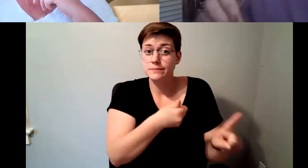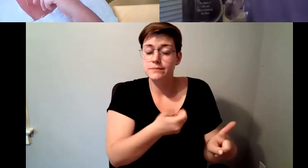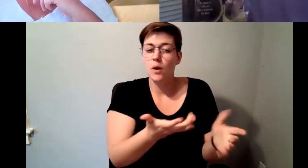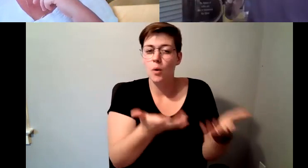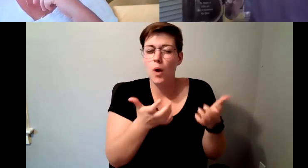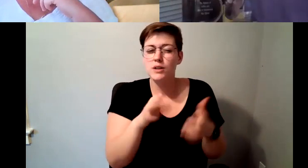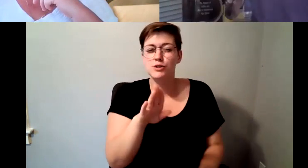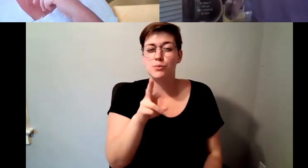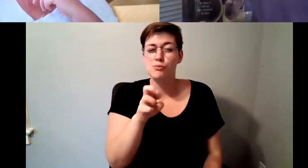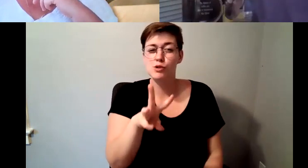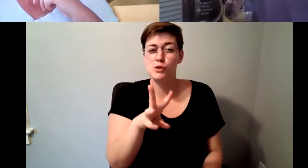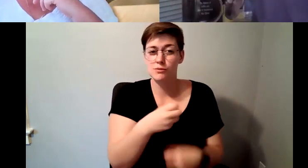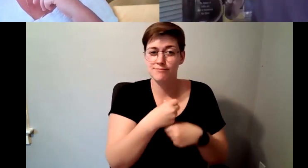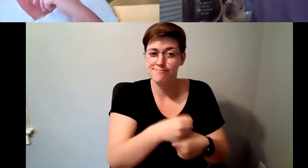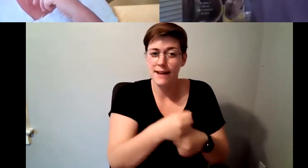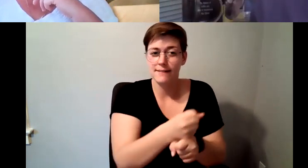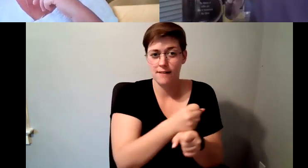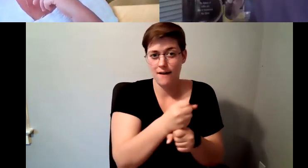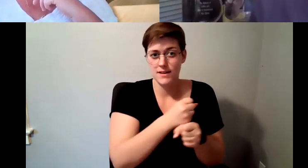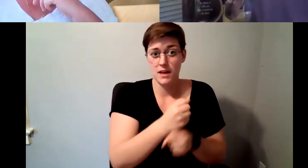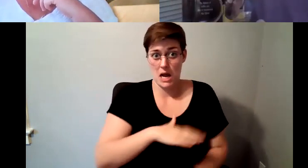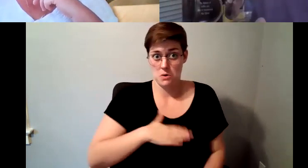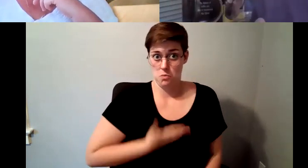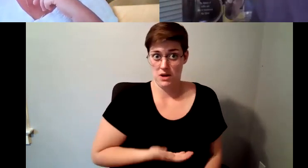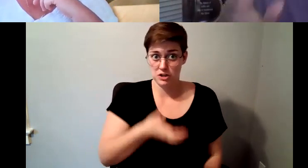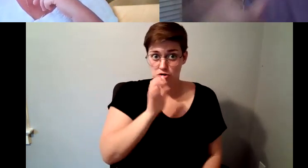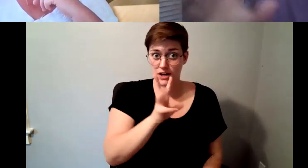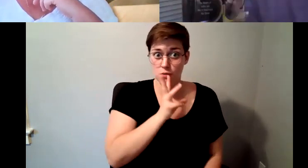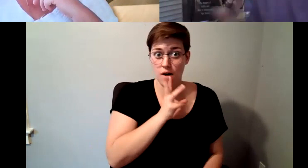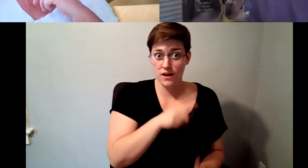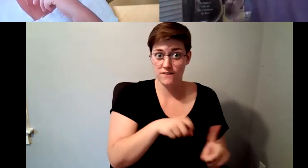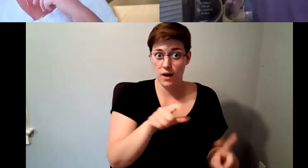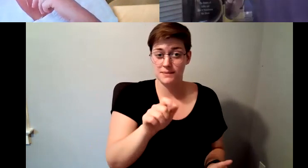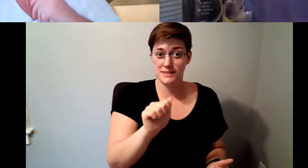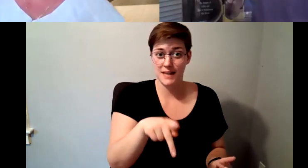to drink the water that comes out of their tap and I would recommend that they make coffee without water.